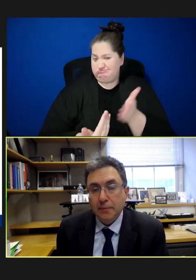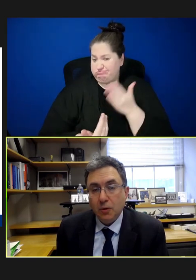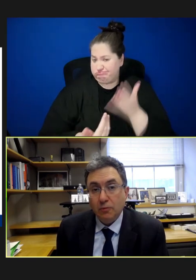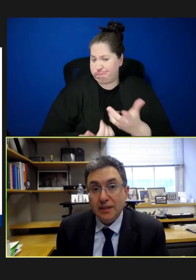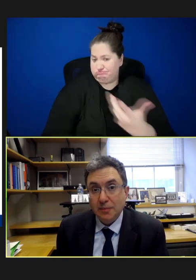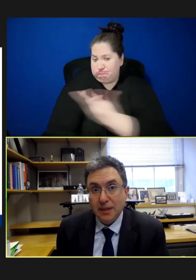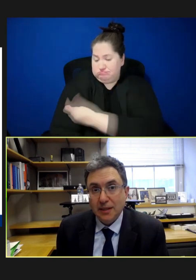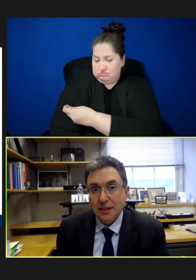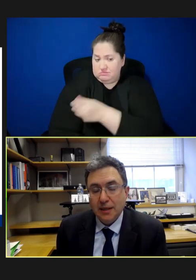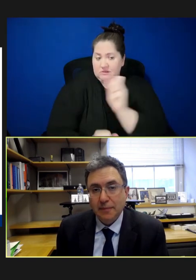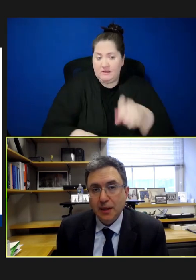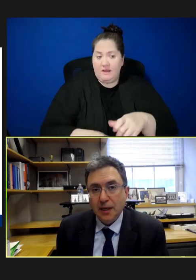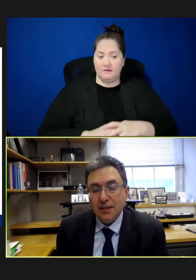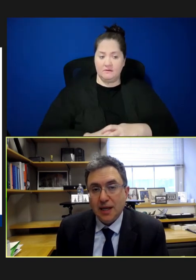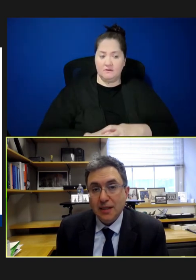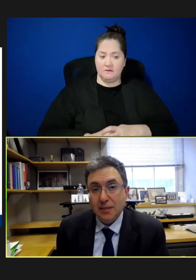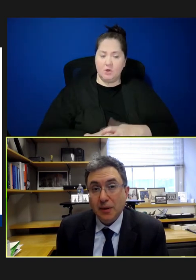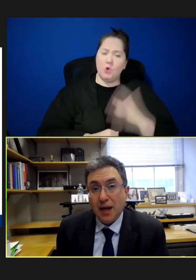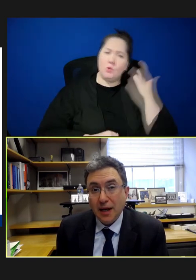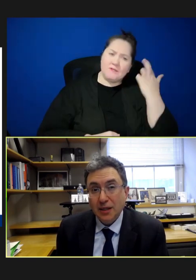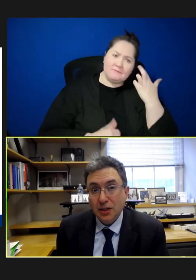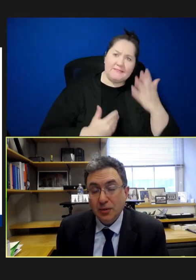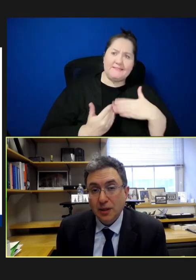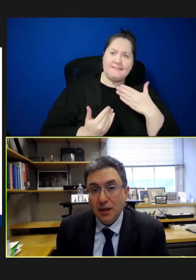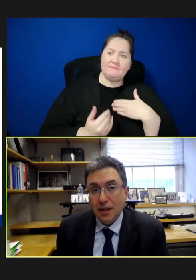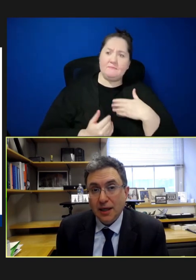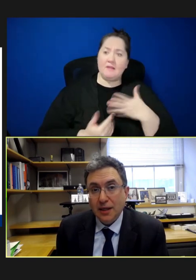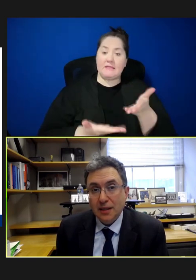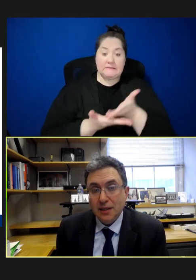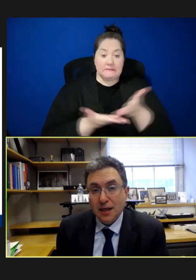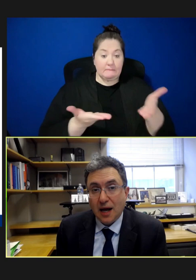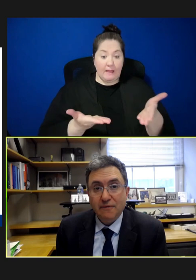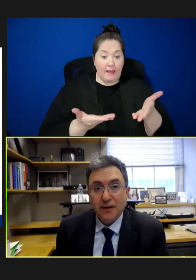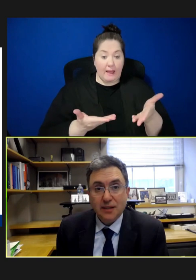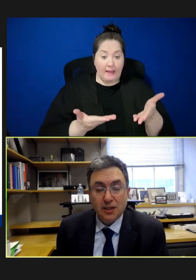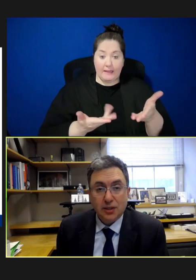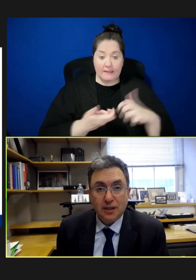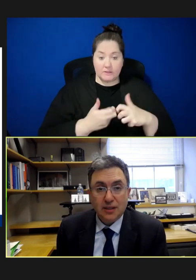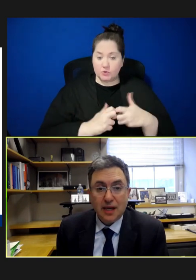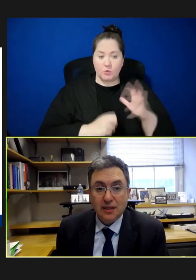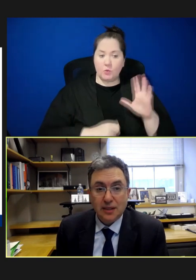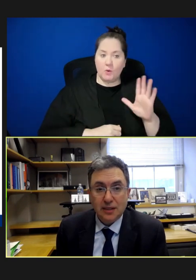or reasonably easily. It's not a supply issue. It is a competence issue. And it's a hesitancy